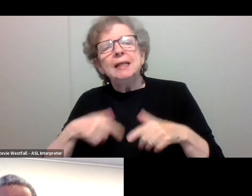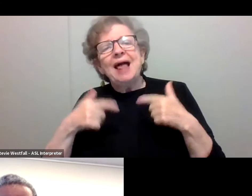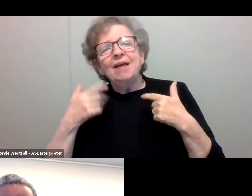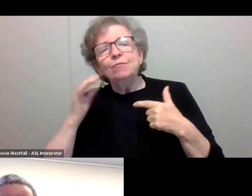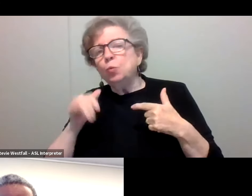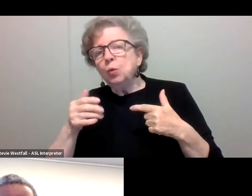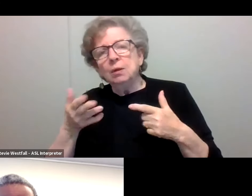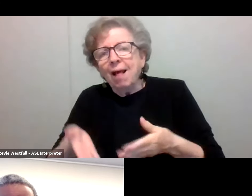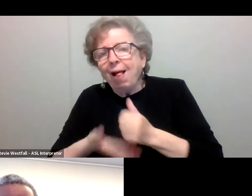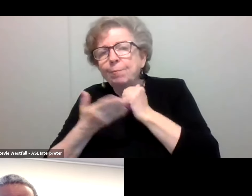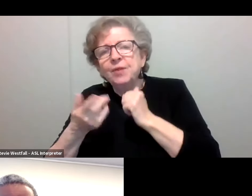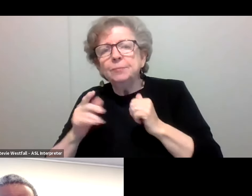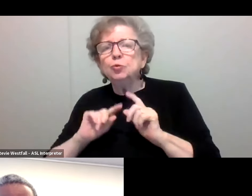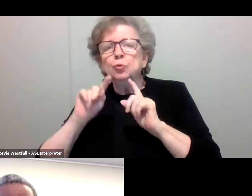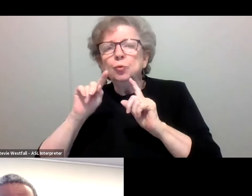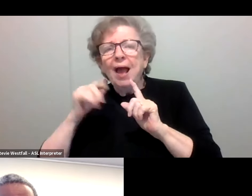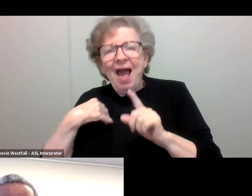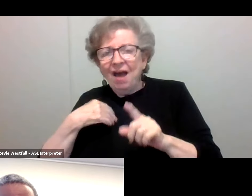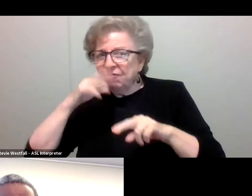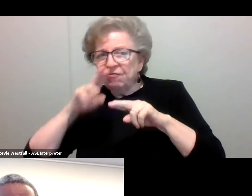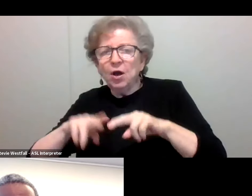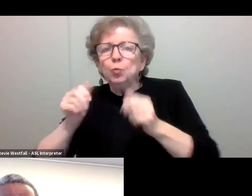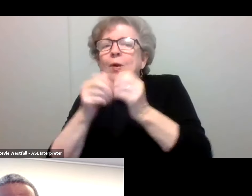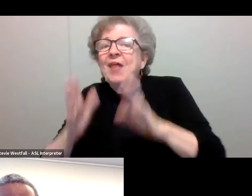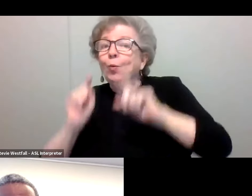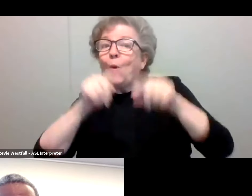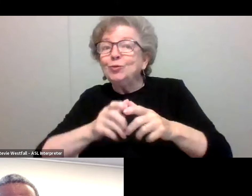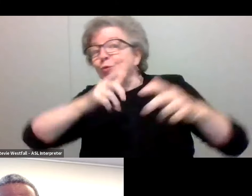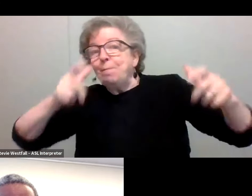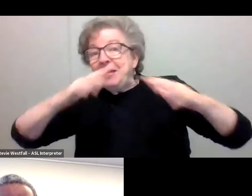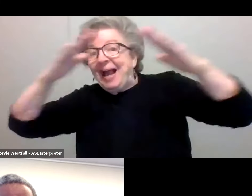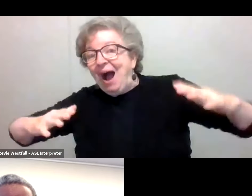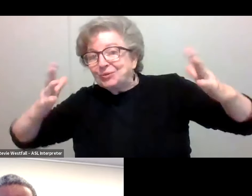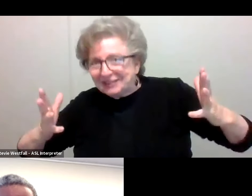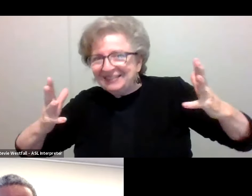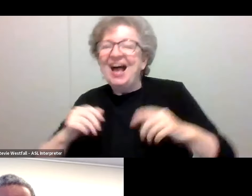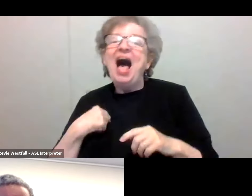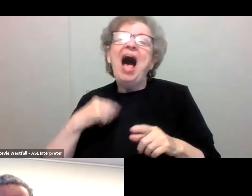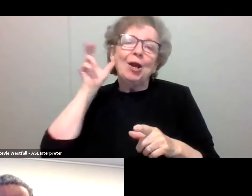even if they don't go to The Big House on football weekends, and especially during COVID? And I heard this from last weekend